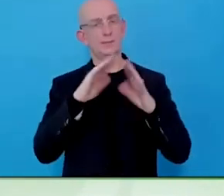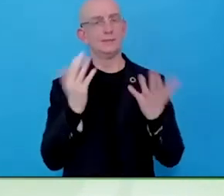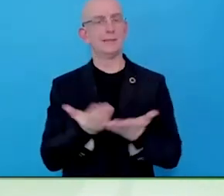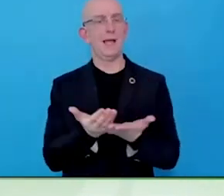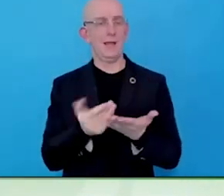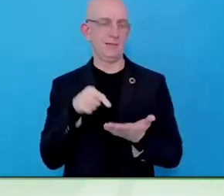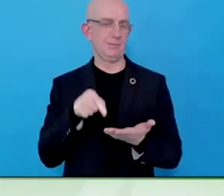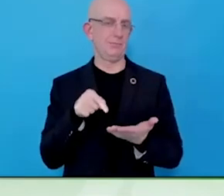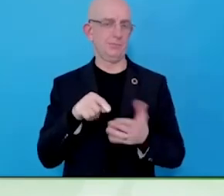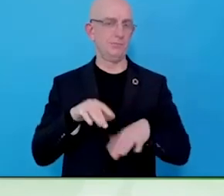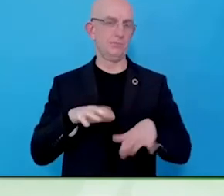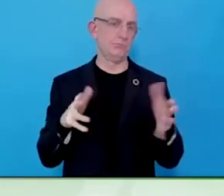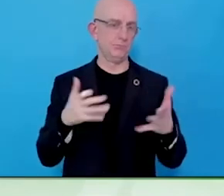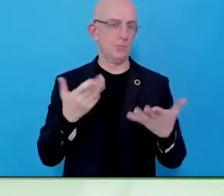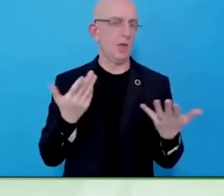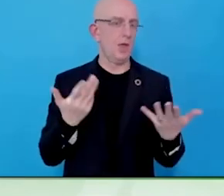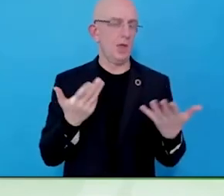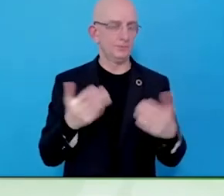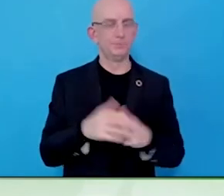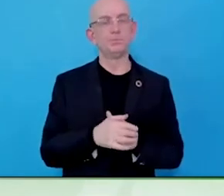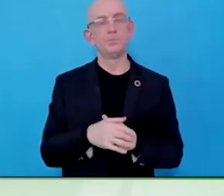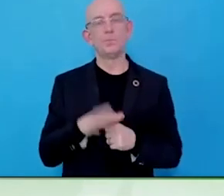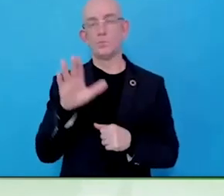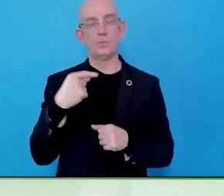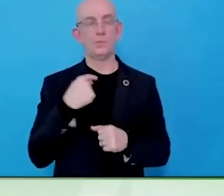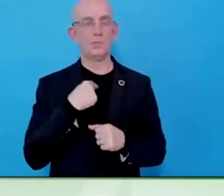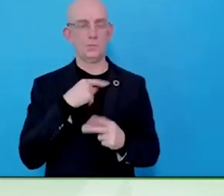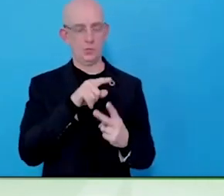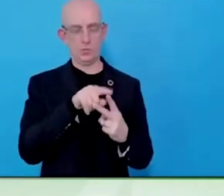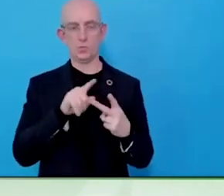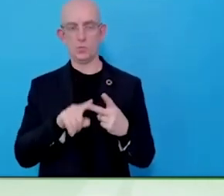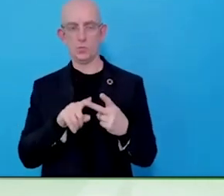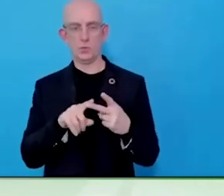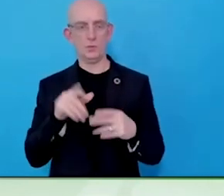networks, starting to play a real role, what they call change from the inside out.